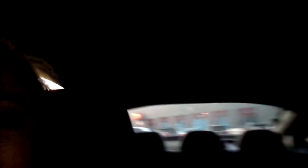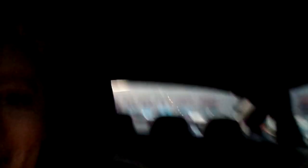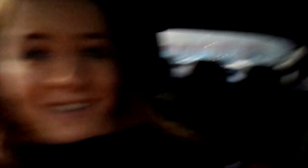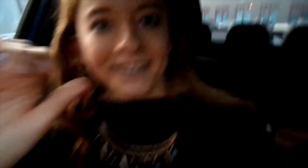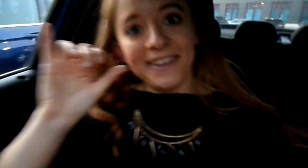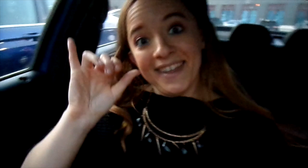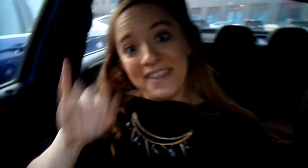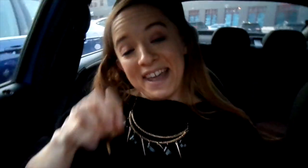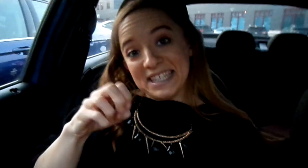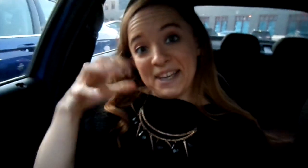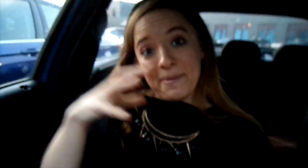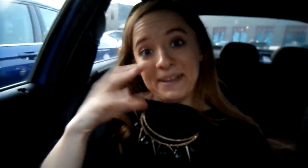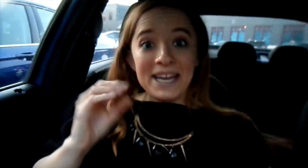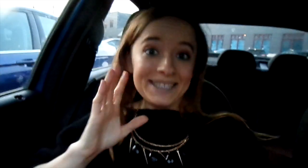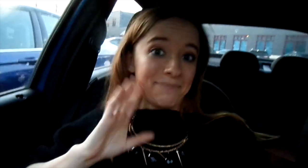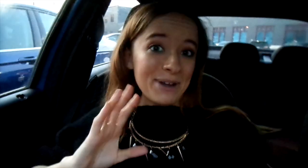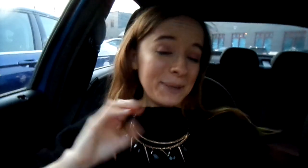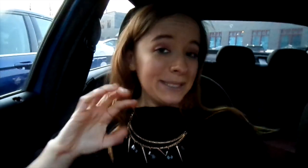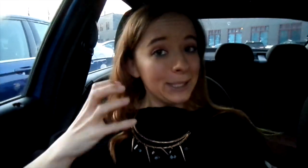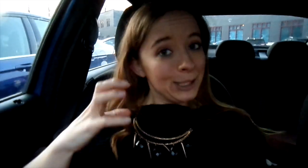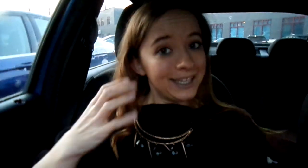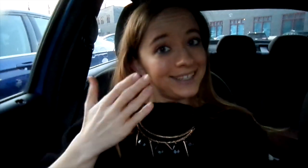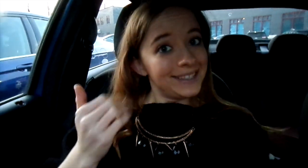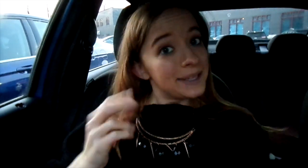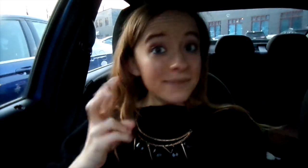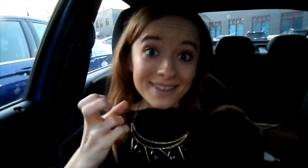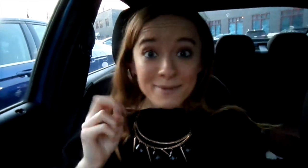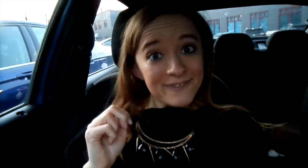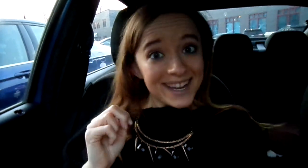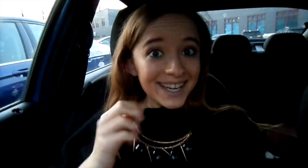that's cupcakes and brownies and cookies and some of them are vegan